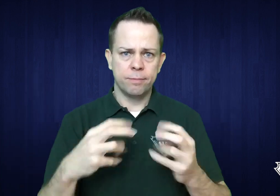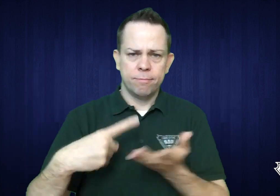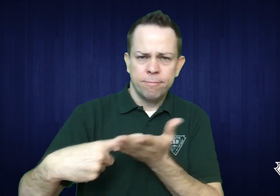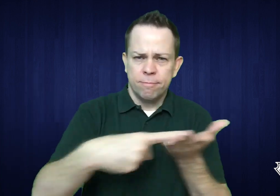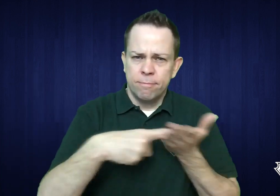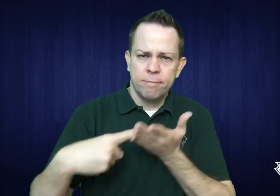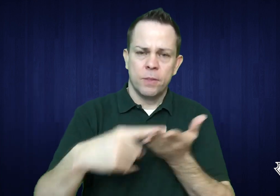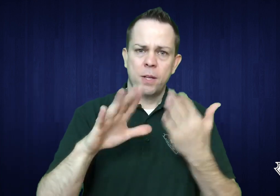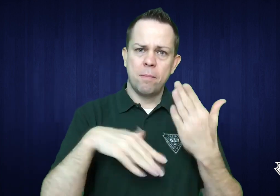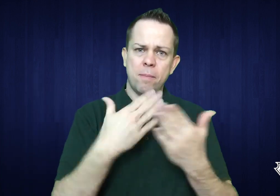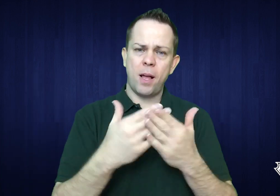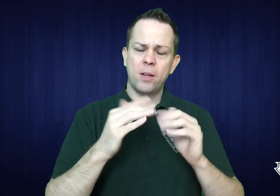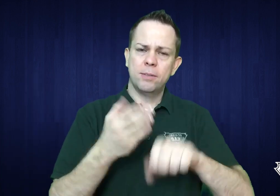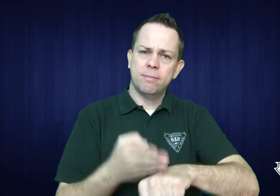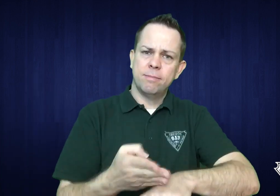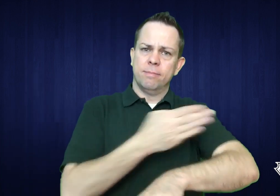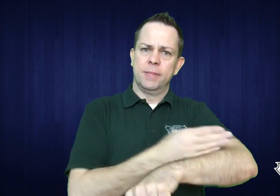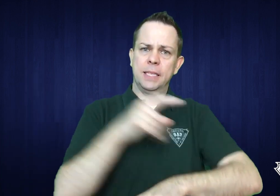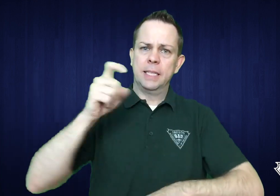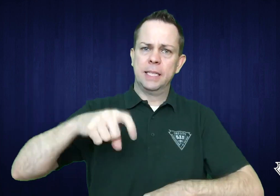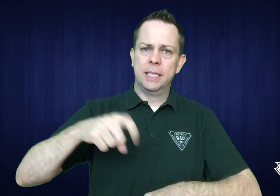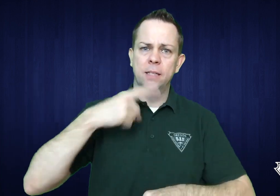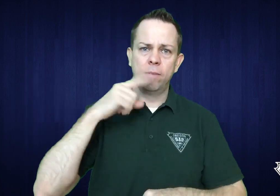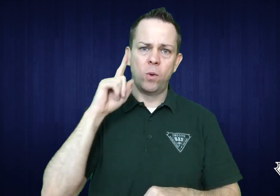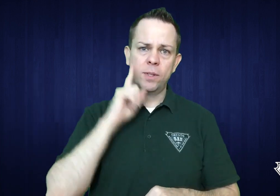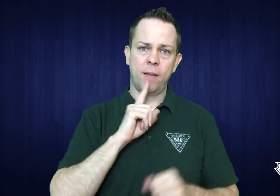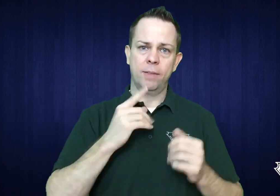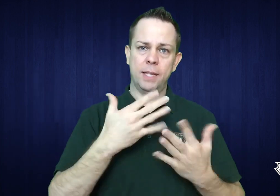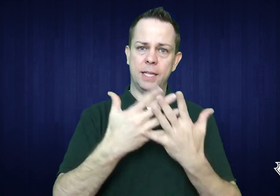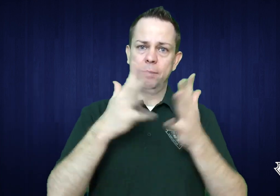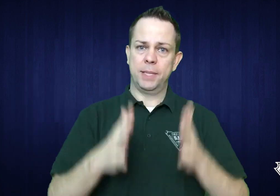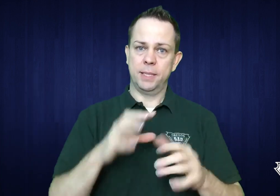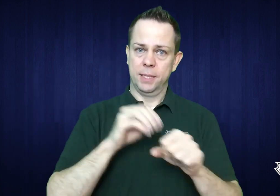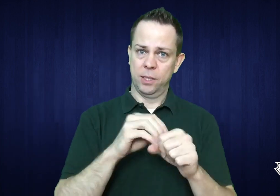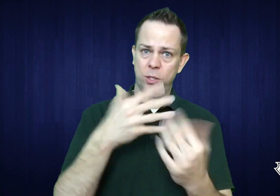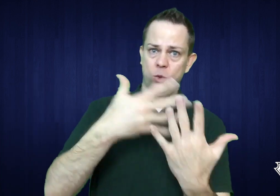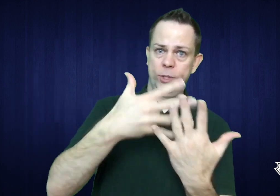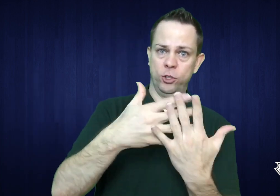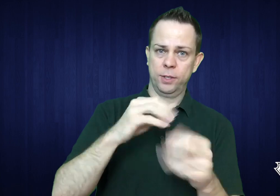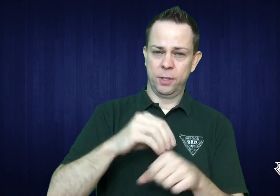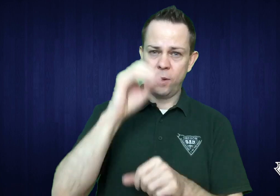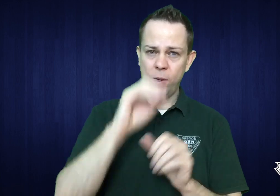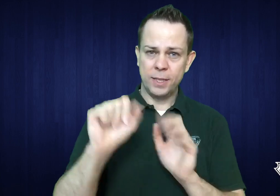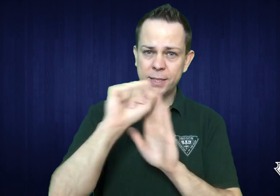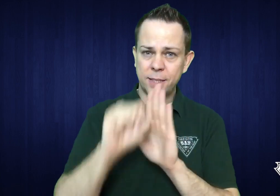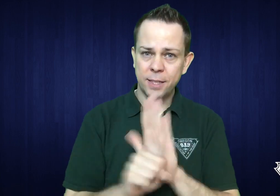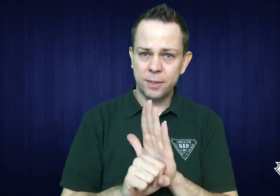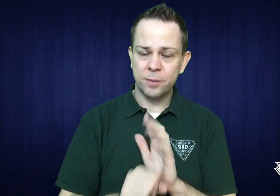about how to make improvements in meeting the needs of Deaf inmates in the state of Oregon.